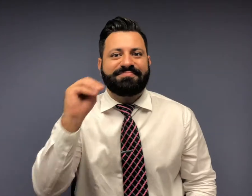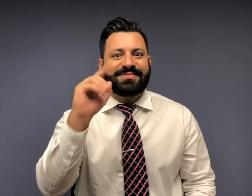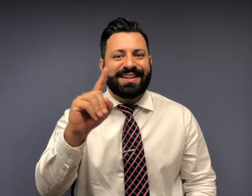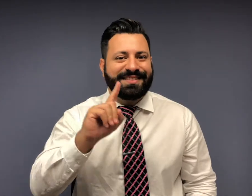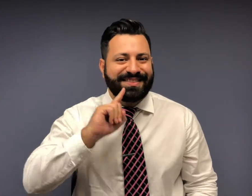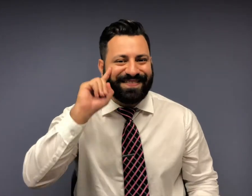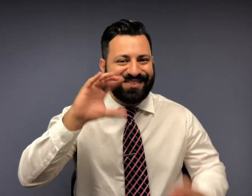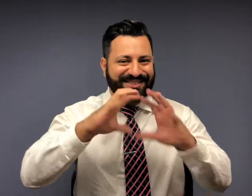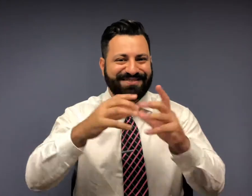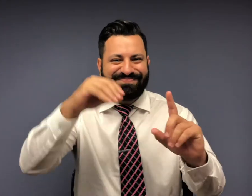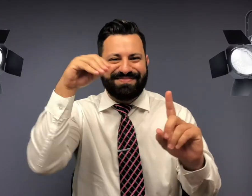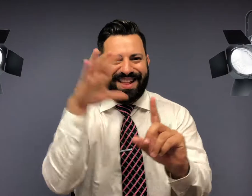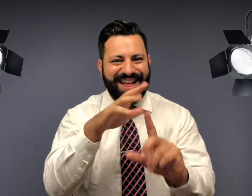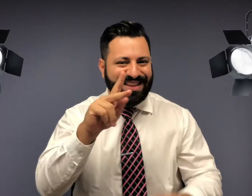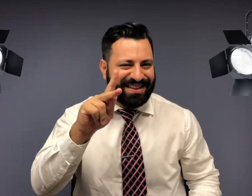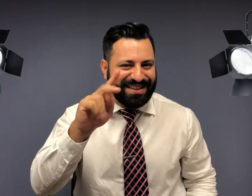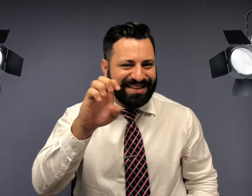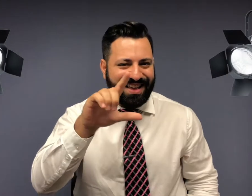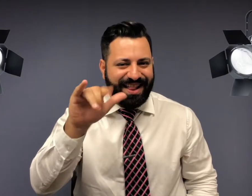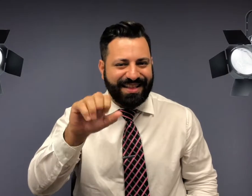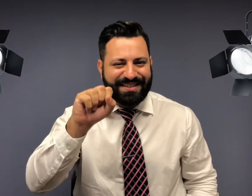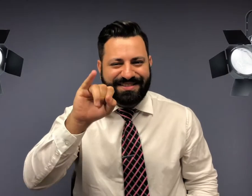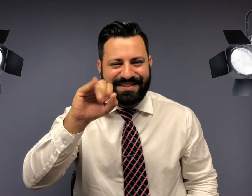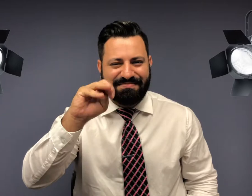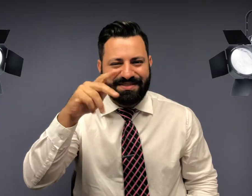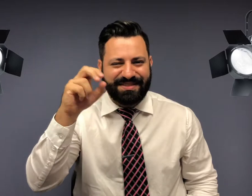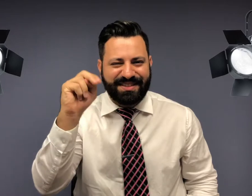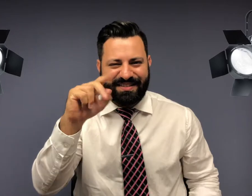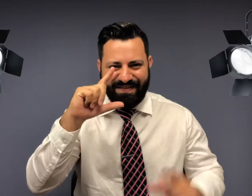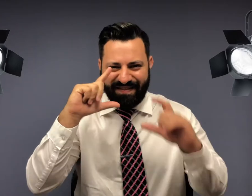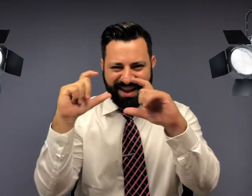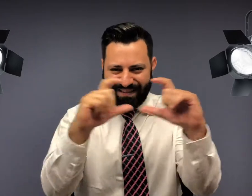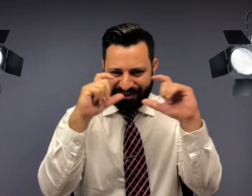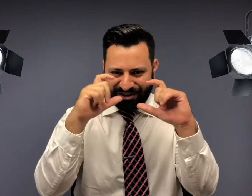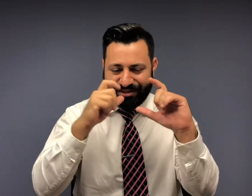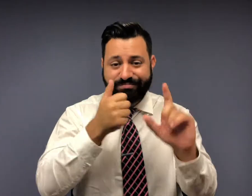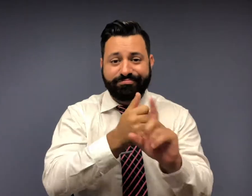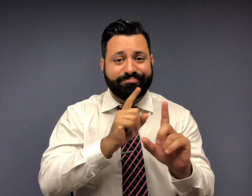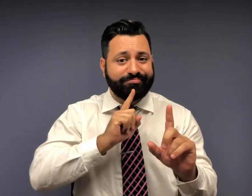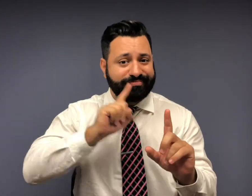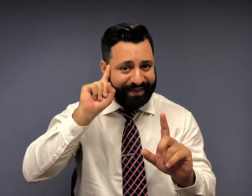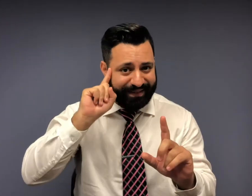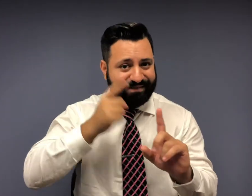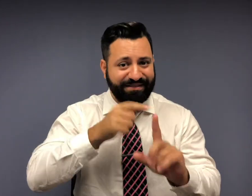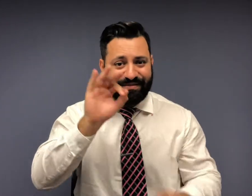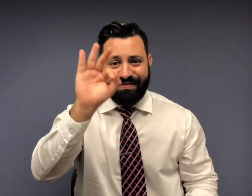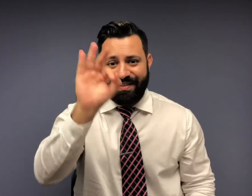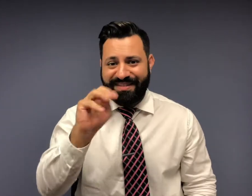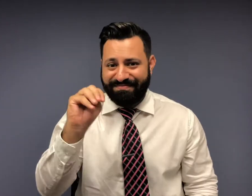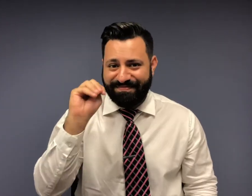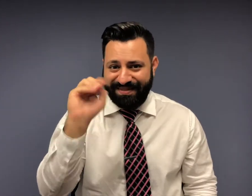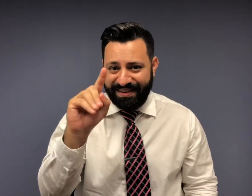Today’s Maryland Deaf Ecosystem Spotlight is Kelly Simpson Photography! Kelly is a Deaf photographer and artist in Frederick, Maryland.